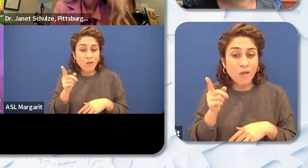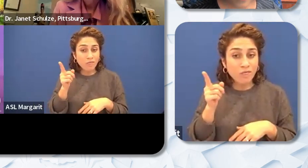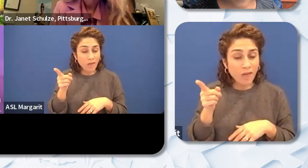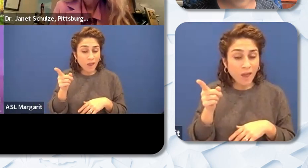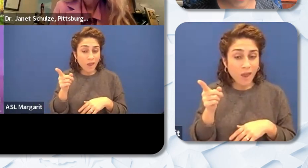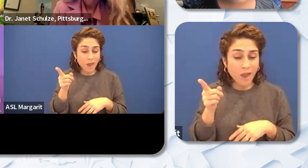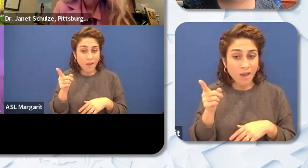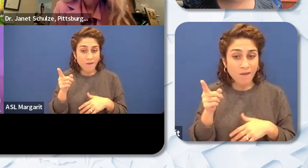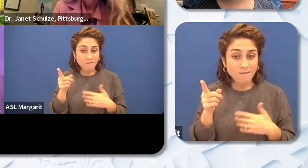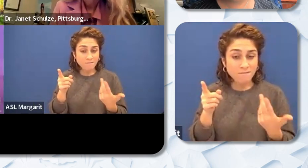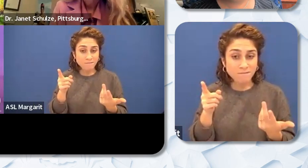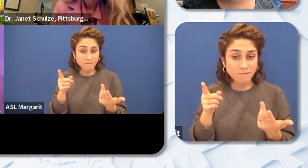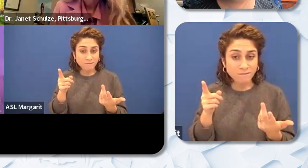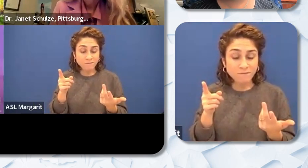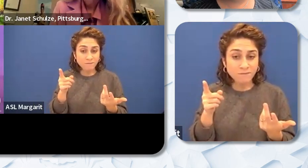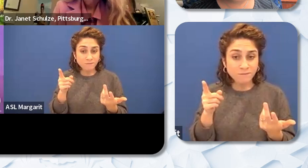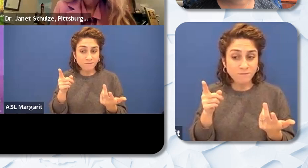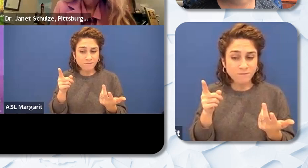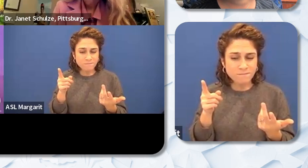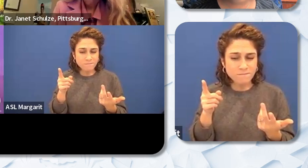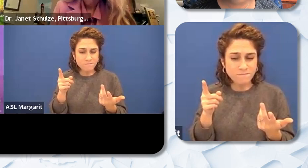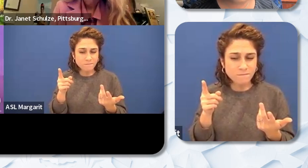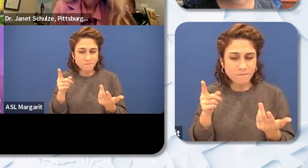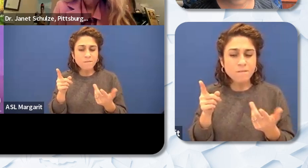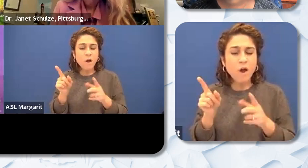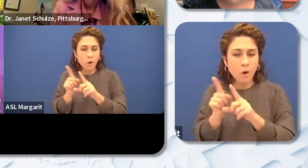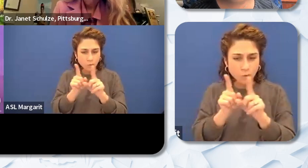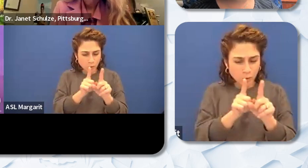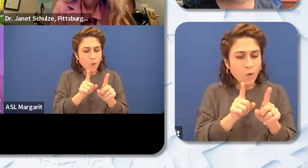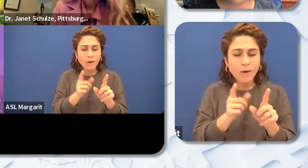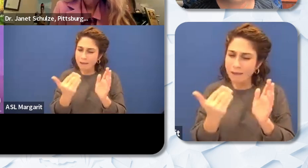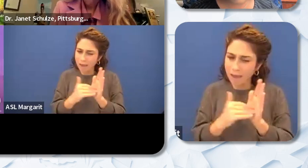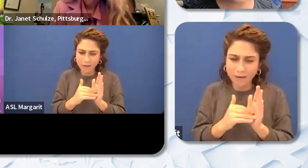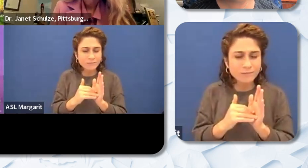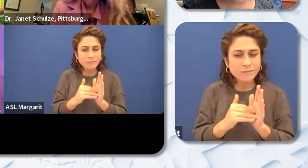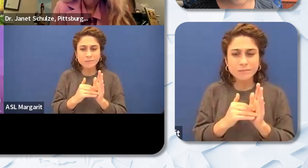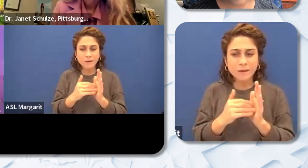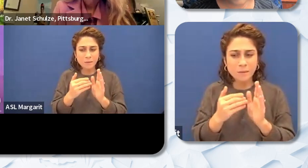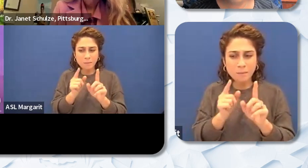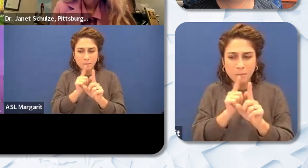be. And we also have to mentor people to know that hey if you have something to say say it. If